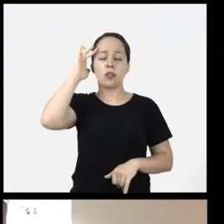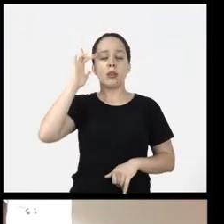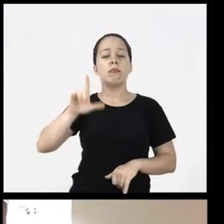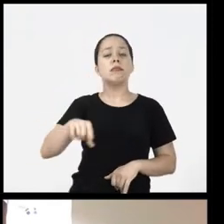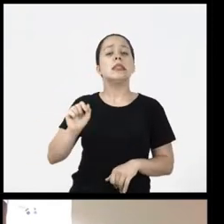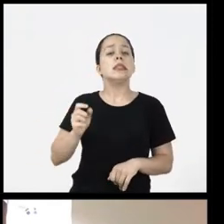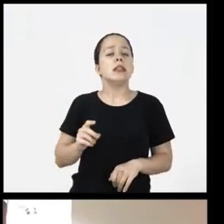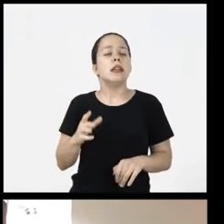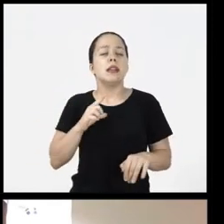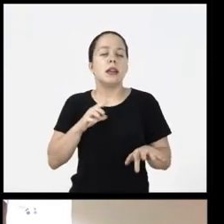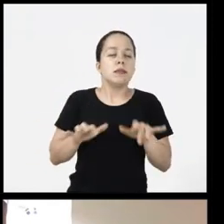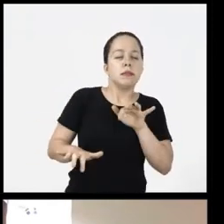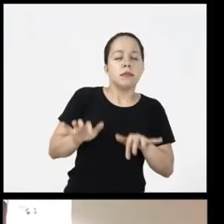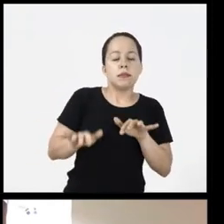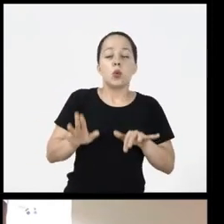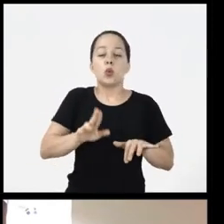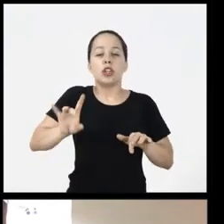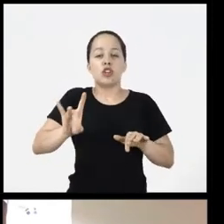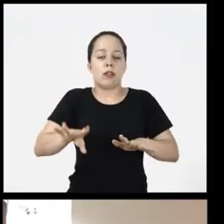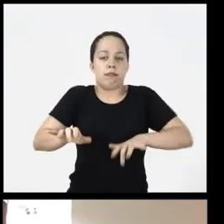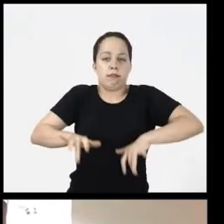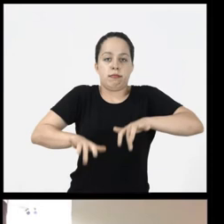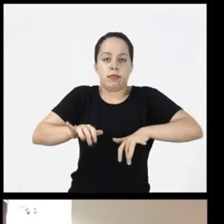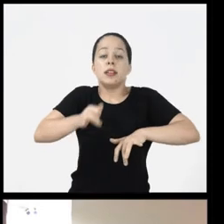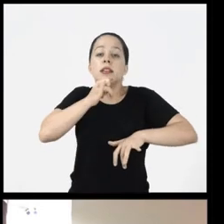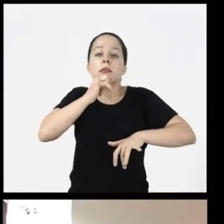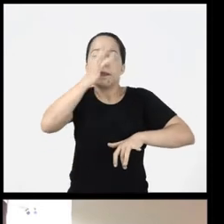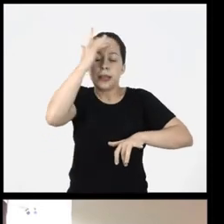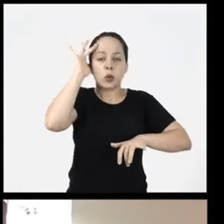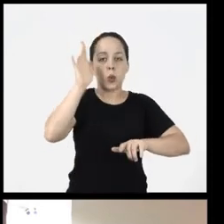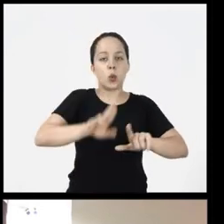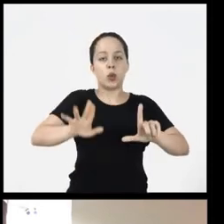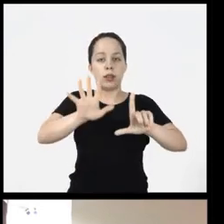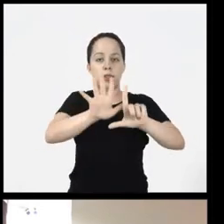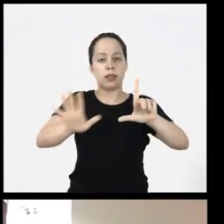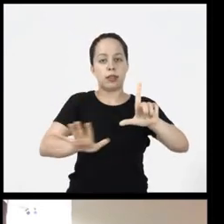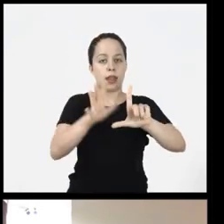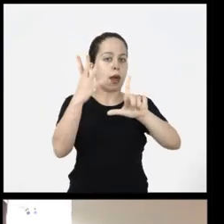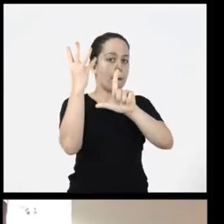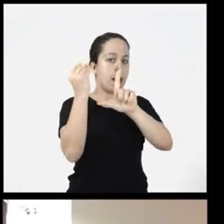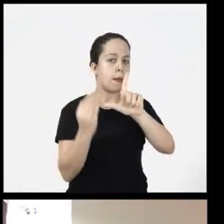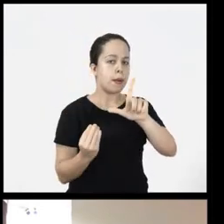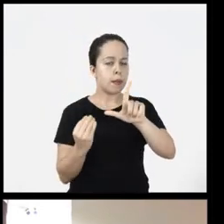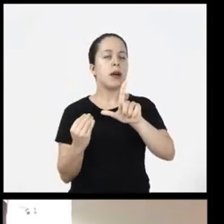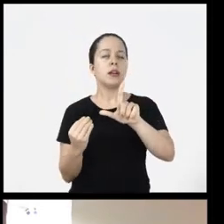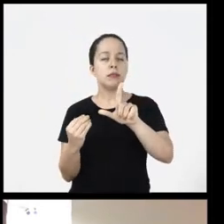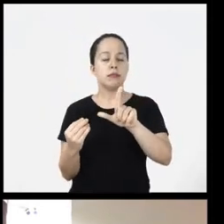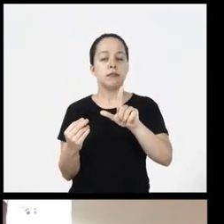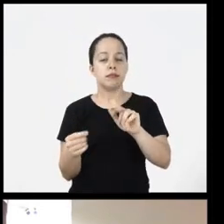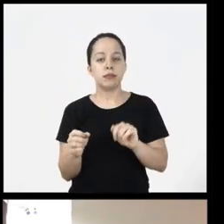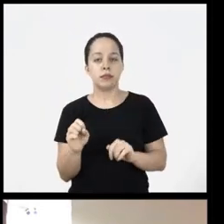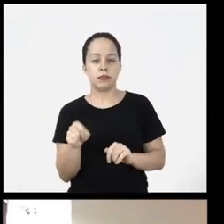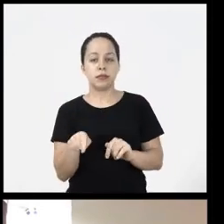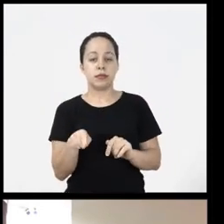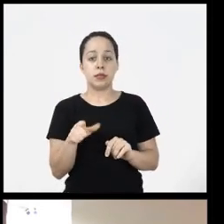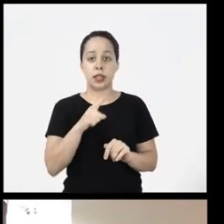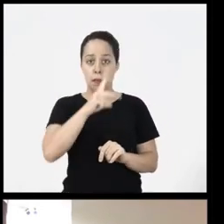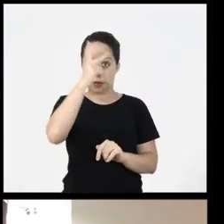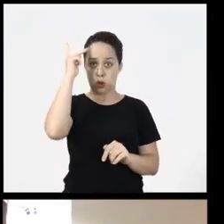only through the keyboard as people of screen reader users for example users who have